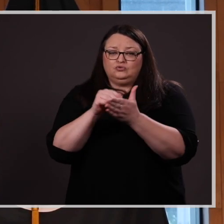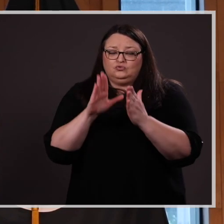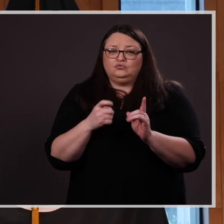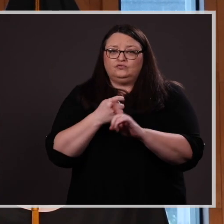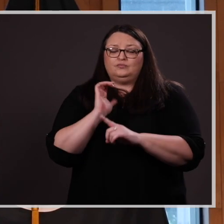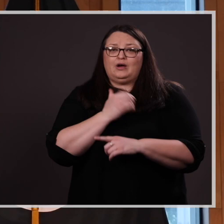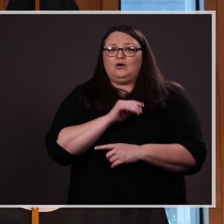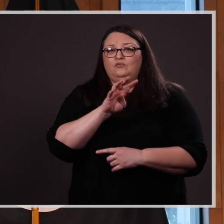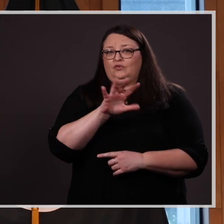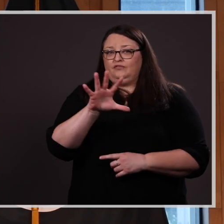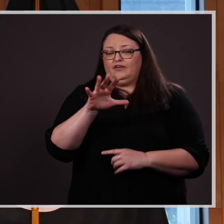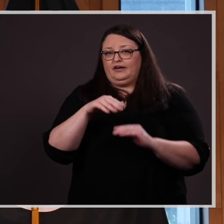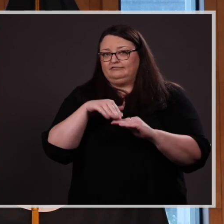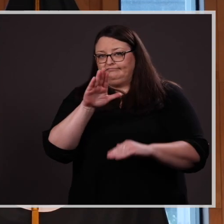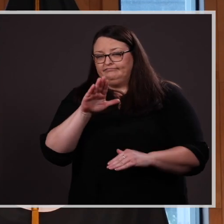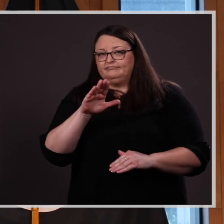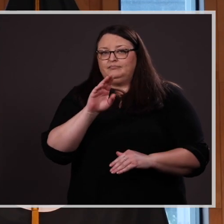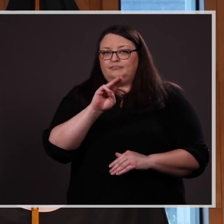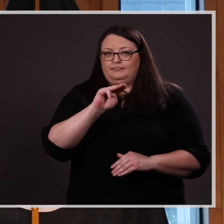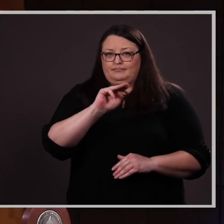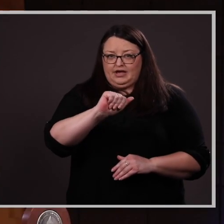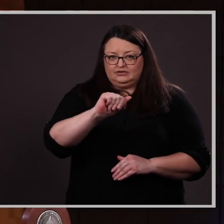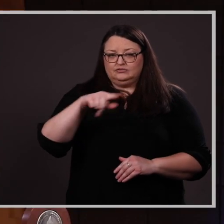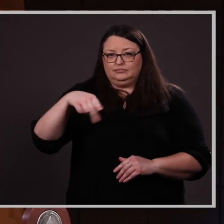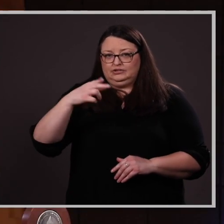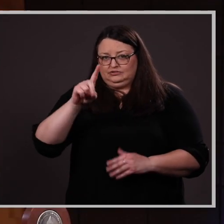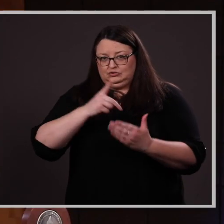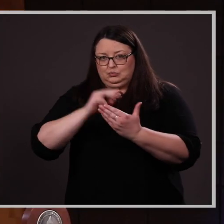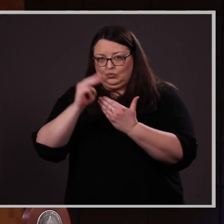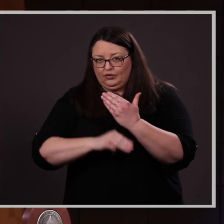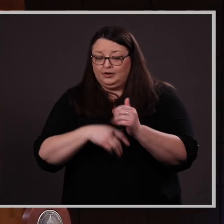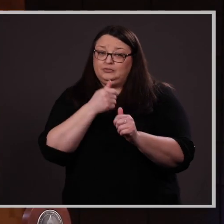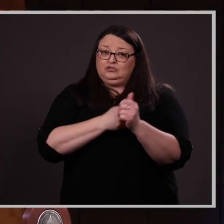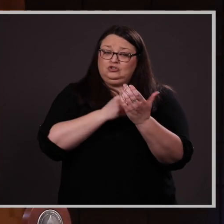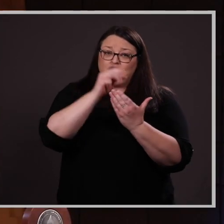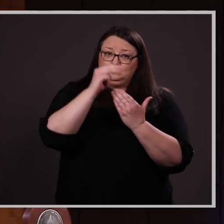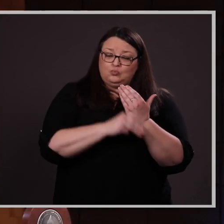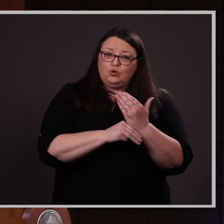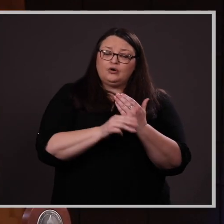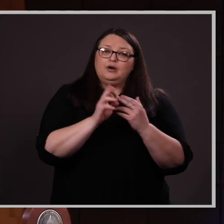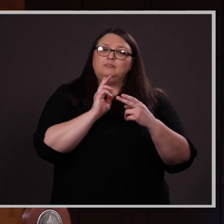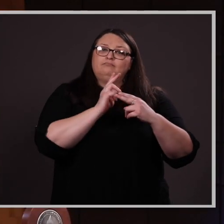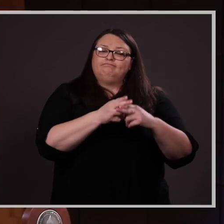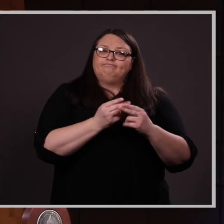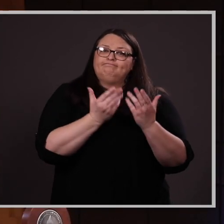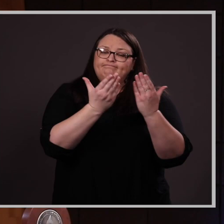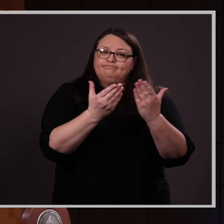plus master’s and doctoral programs. Each program may nominate one exemplar student